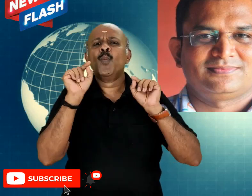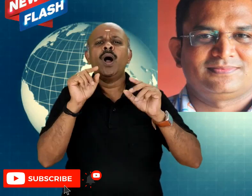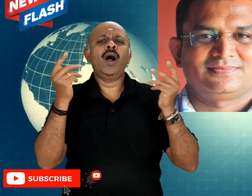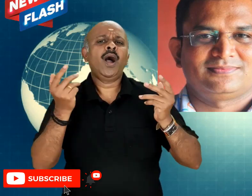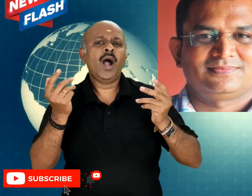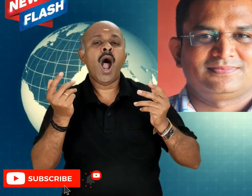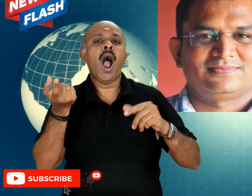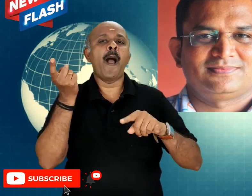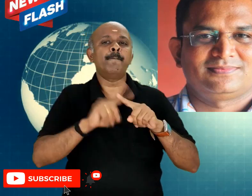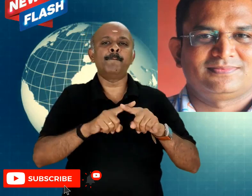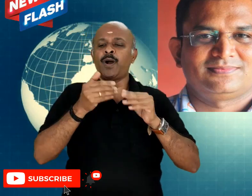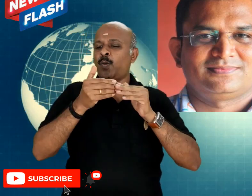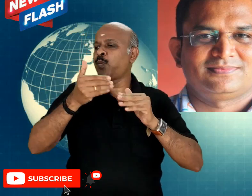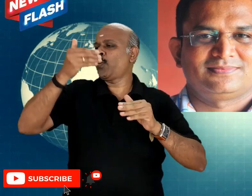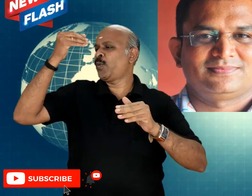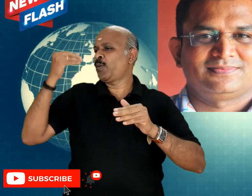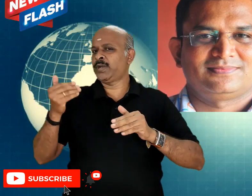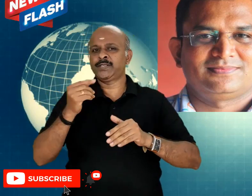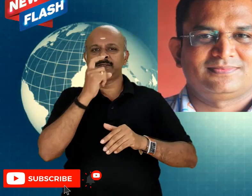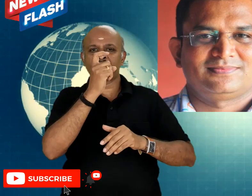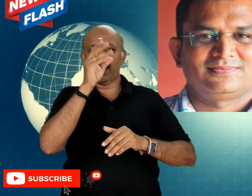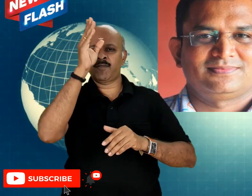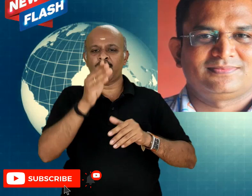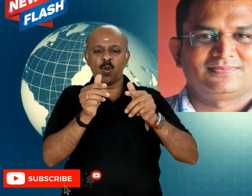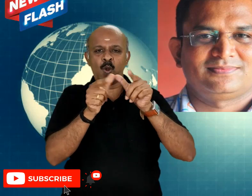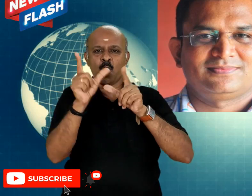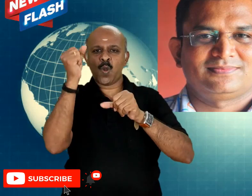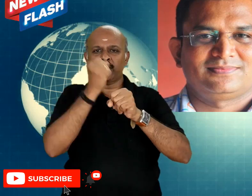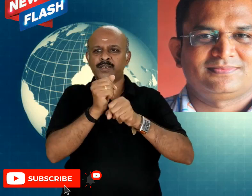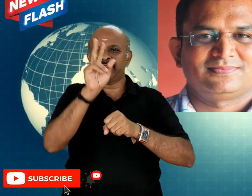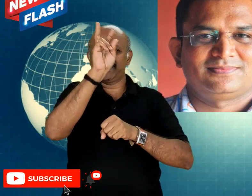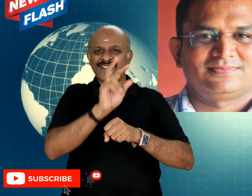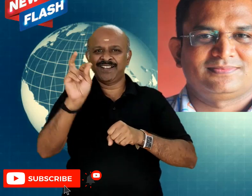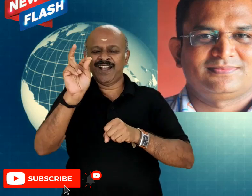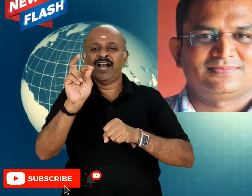this was due to that Air Crash happened at the airport runway